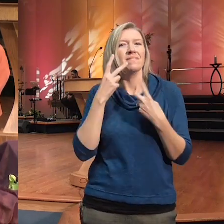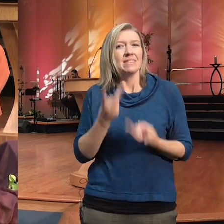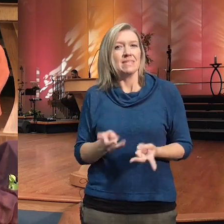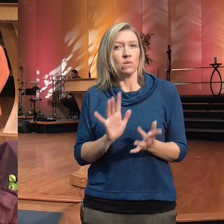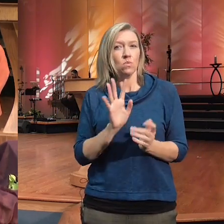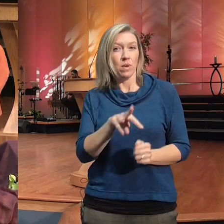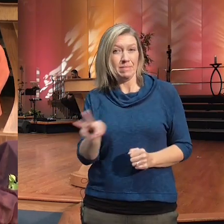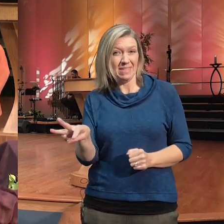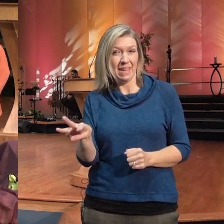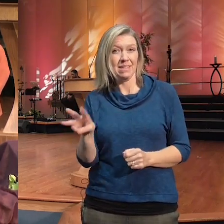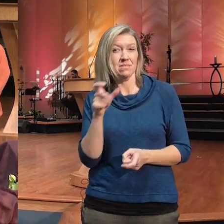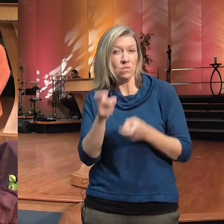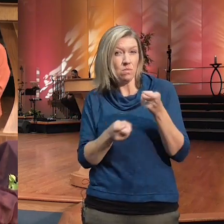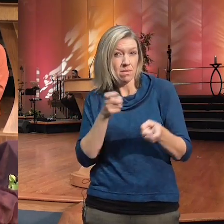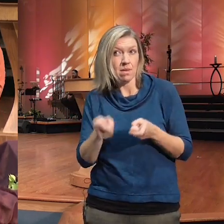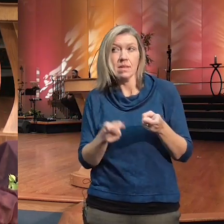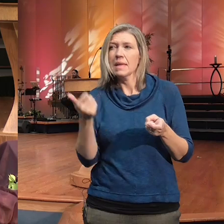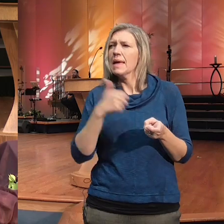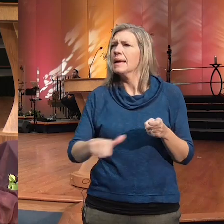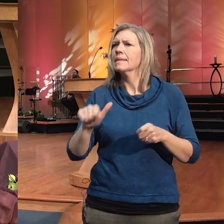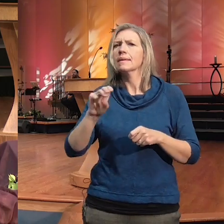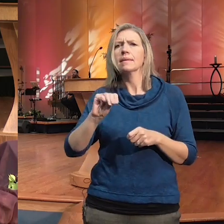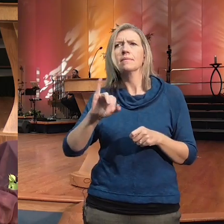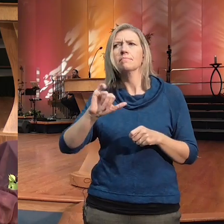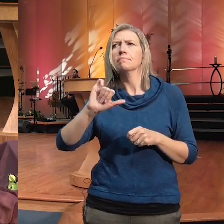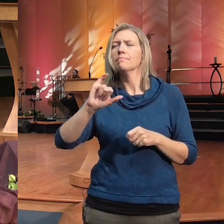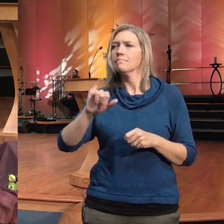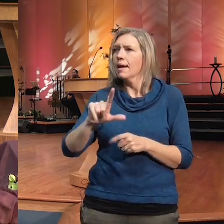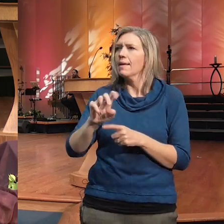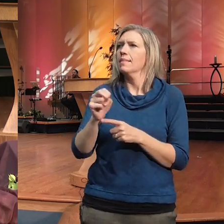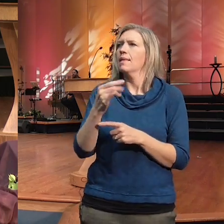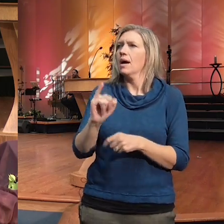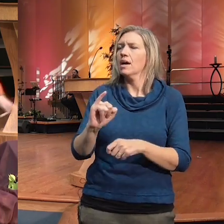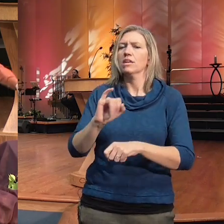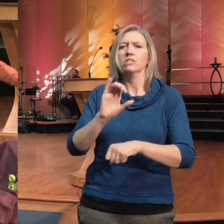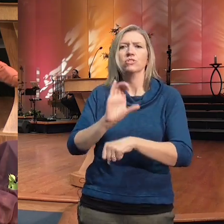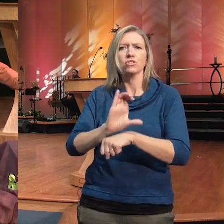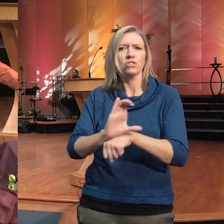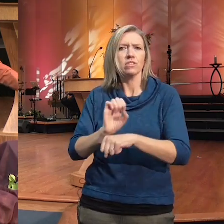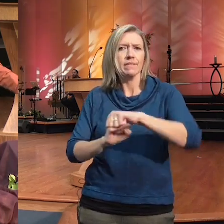of the mile high Church Foundation board members here today I think I saw some of them there's